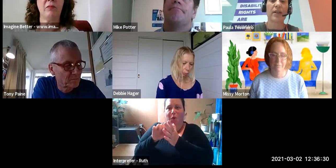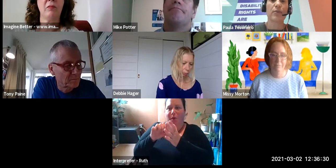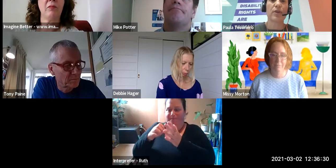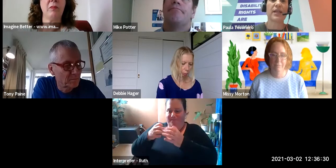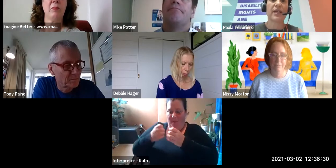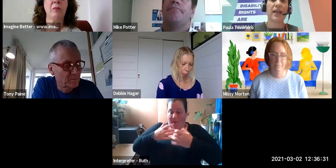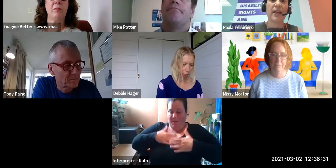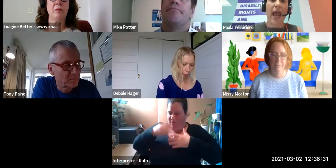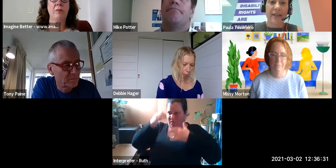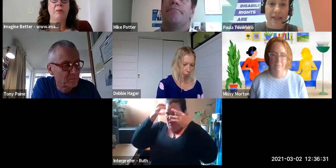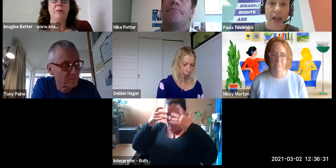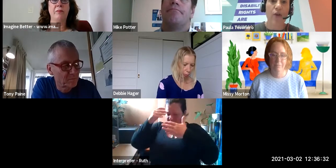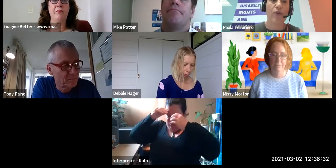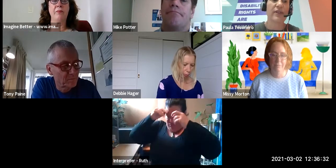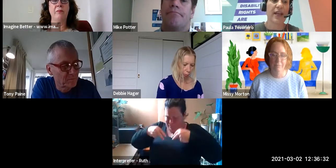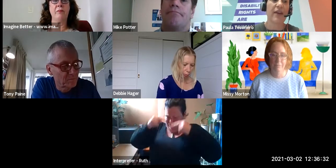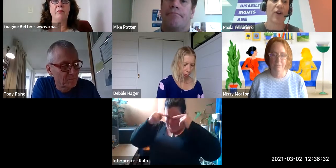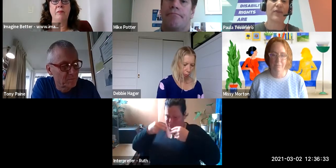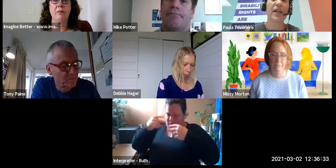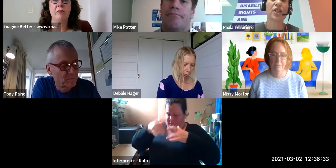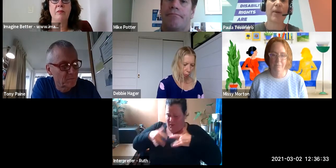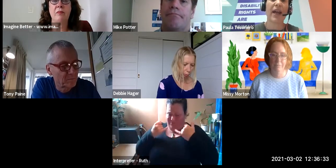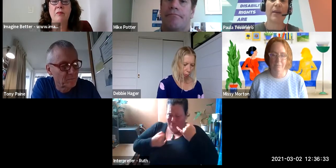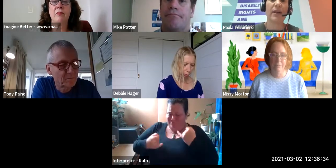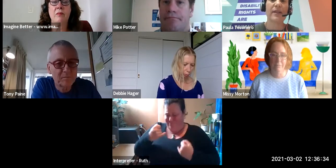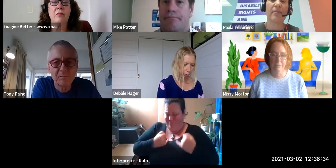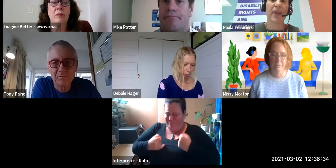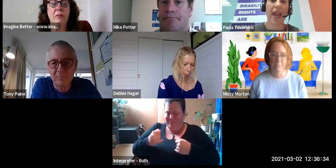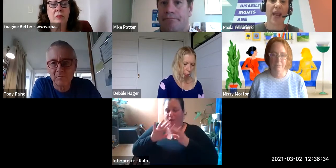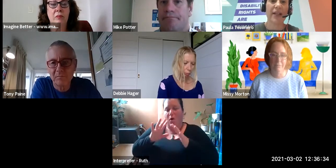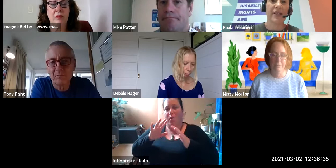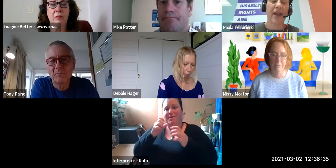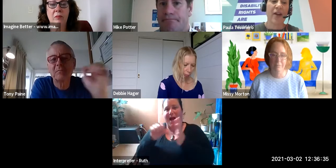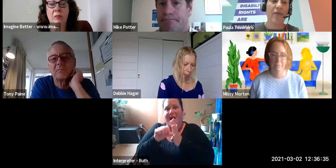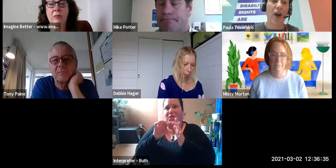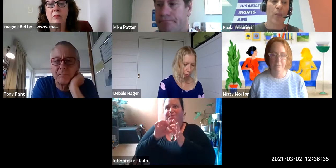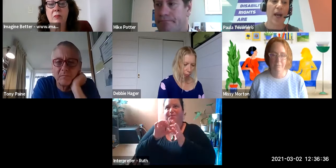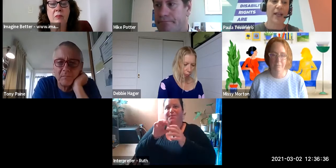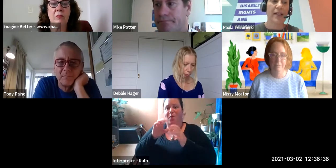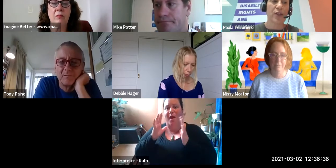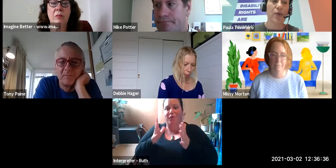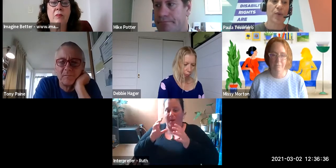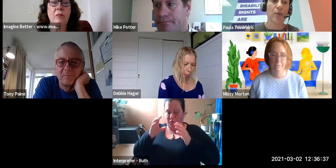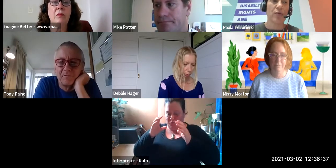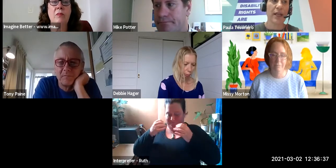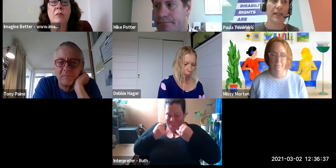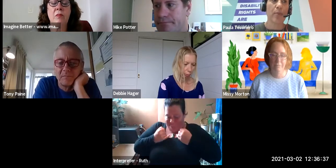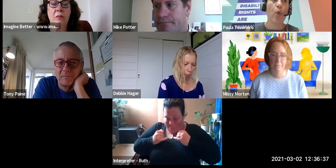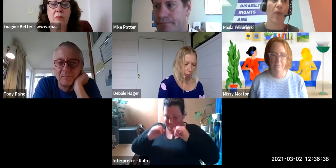community ourselves to have a conversation about ableism and find ways to really support